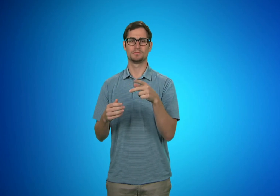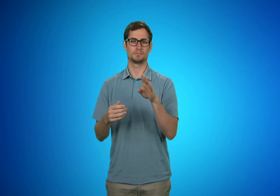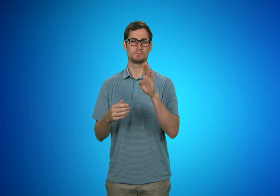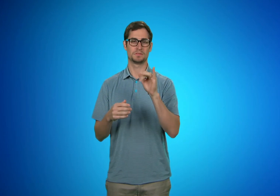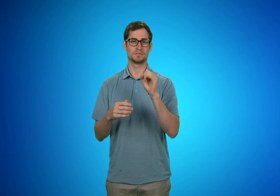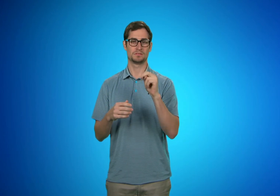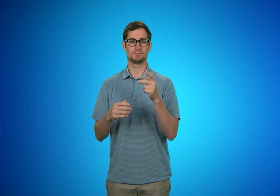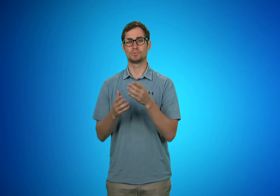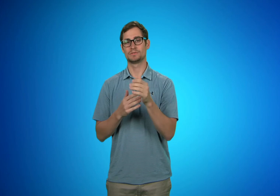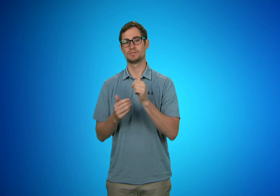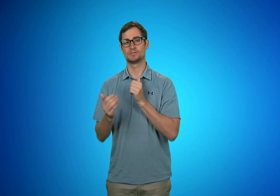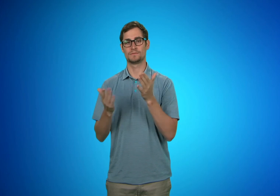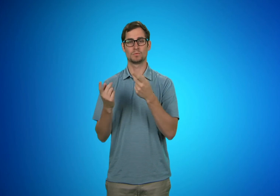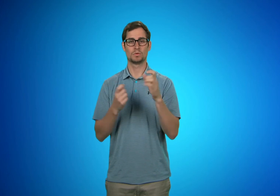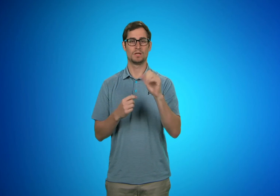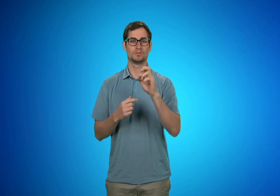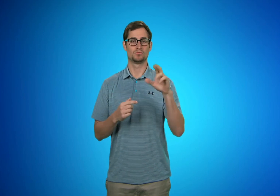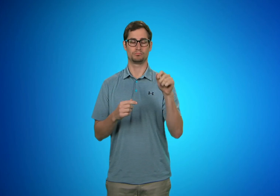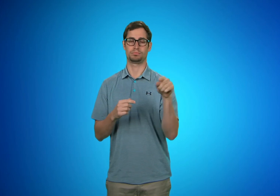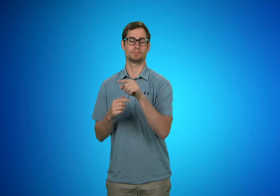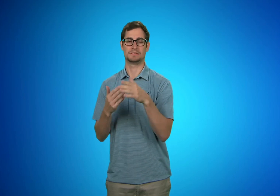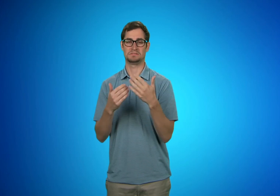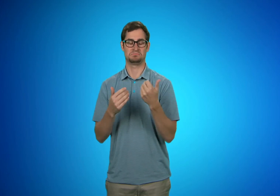you can do this through Bison Self-Service (bison.gallaudet.edu).